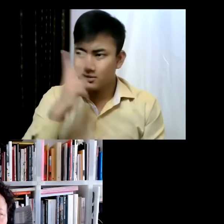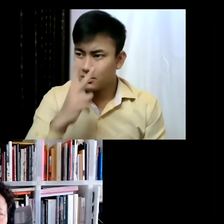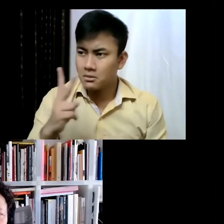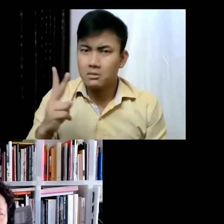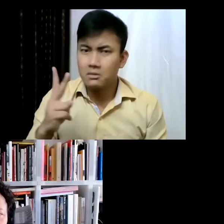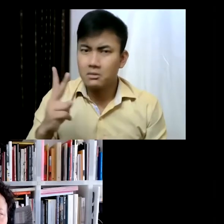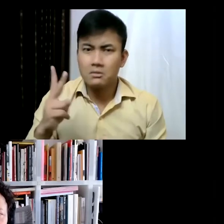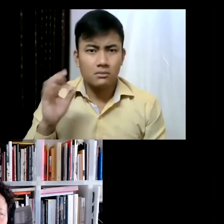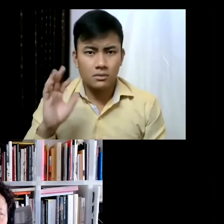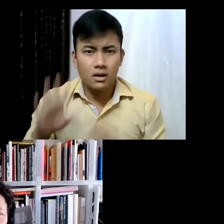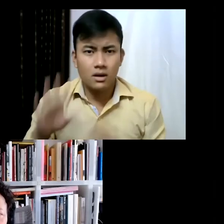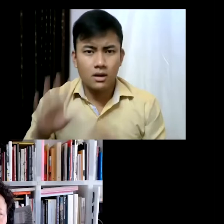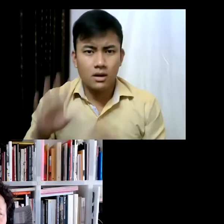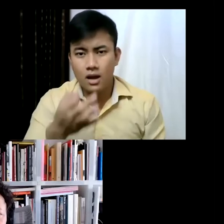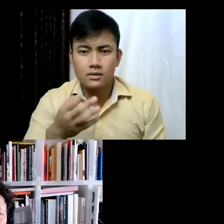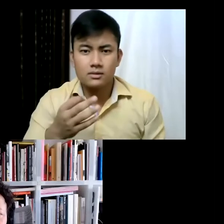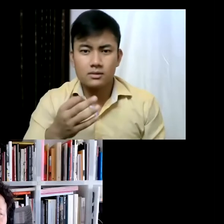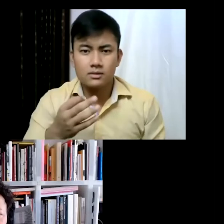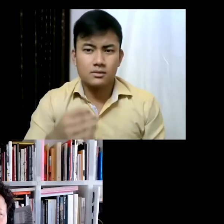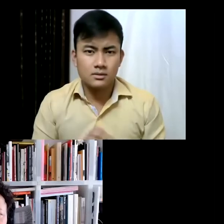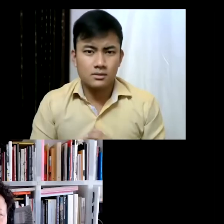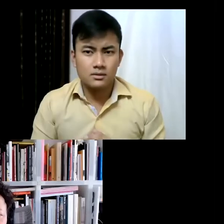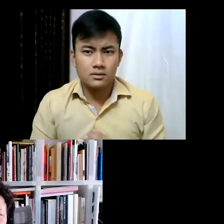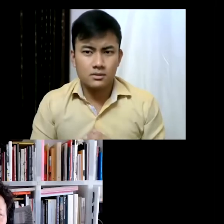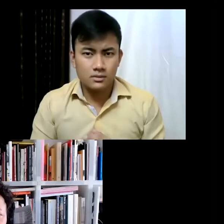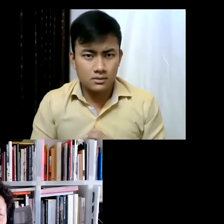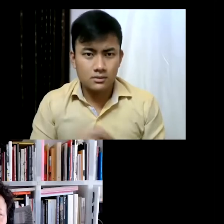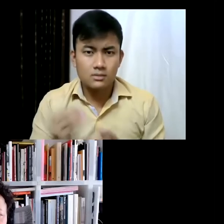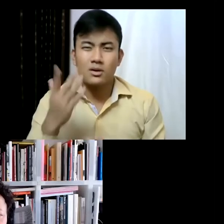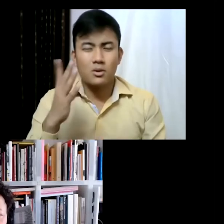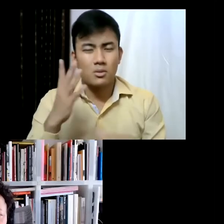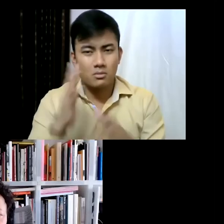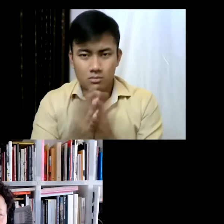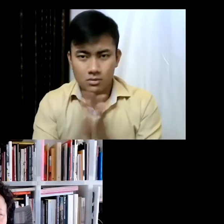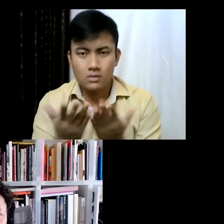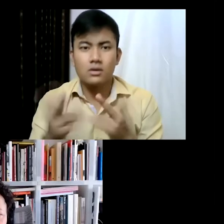what Cecilia had to say about it... as for the book and the game... my art program hopscotches